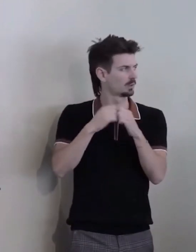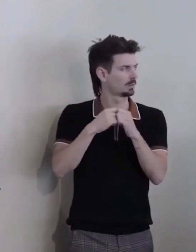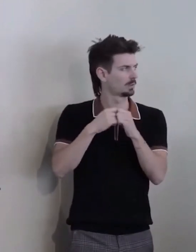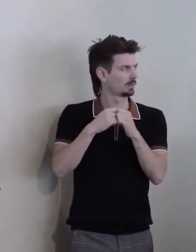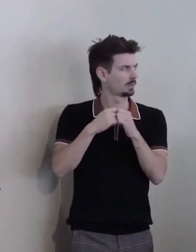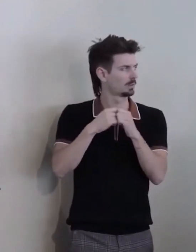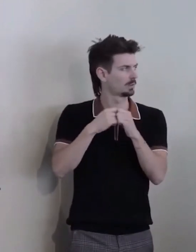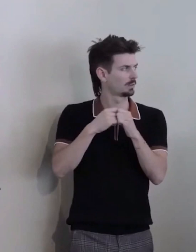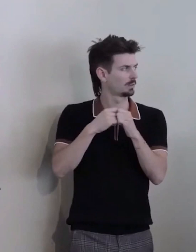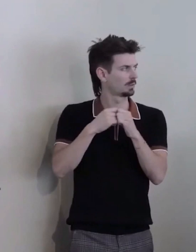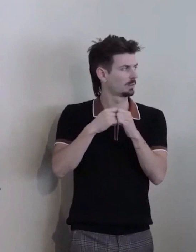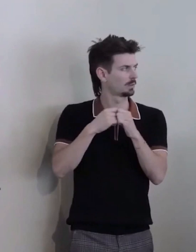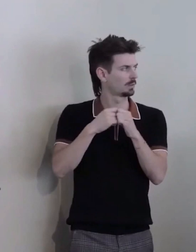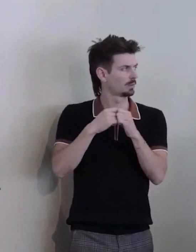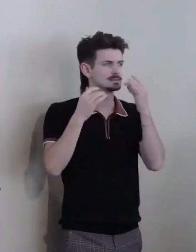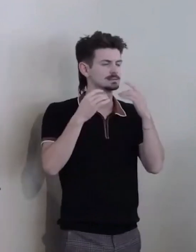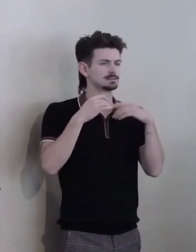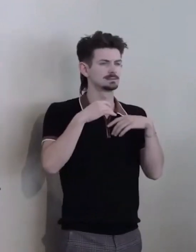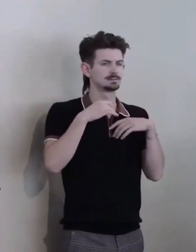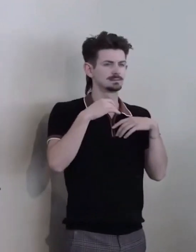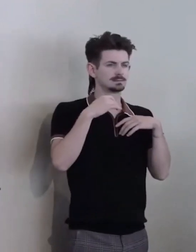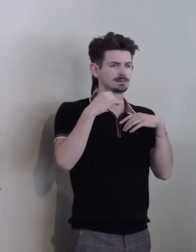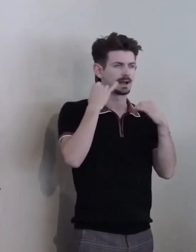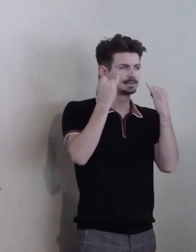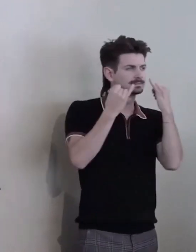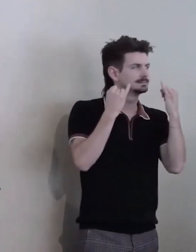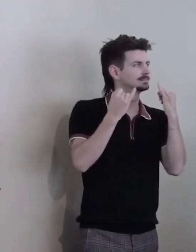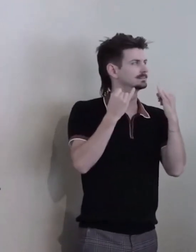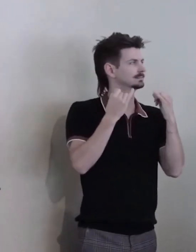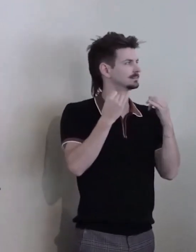in our culture, in our community, living with disabilities,